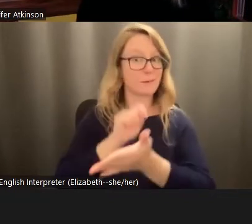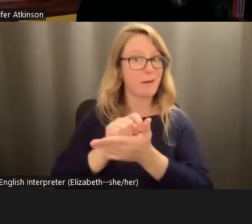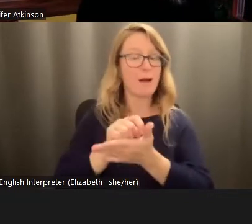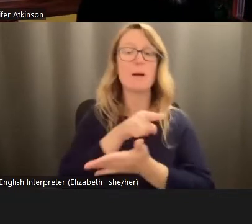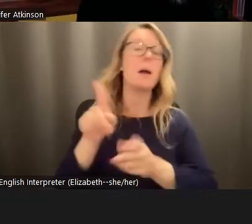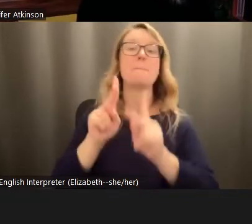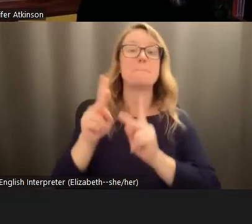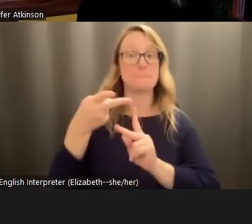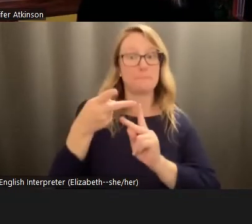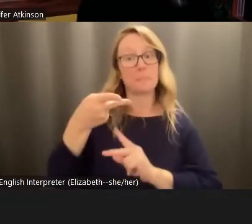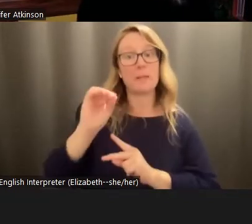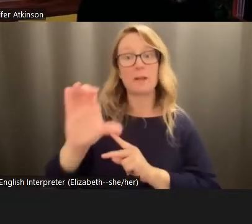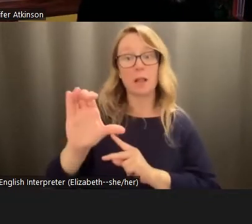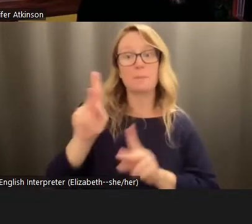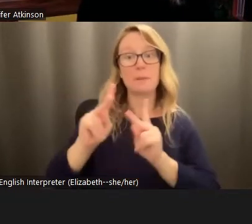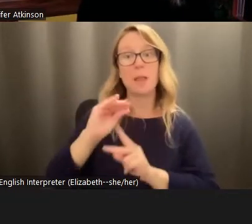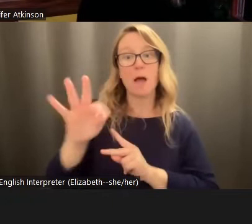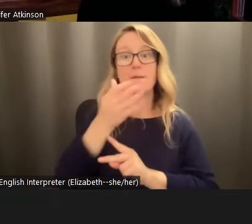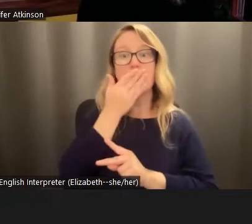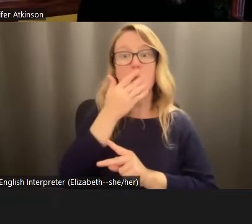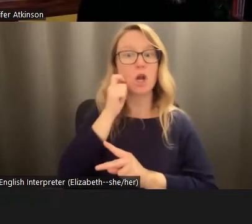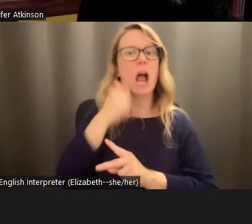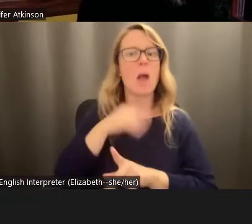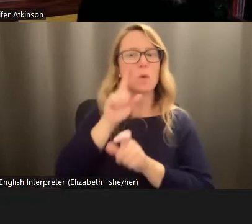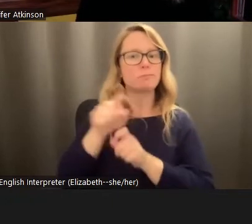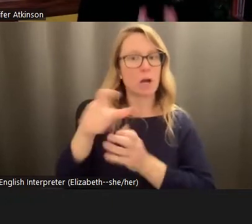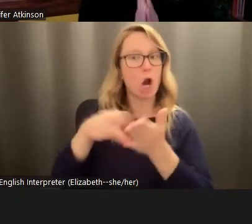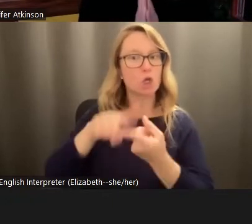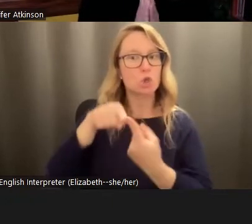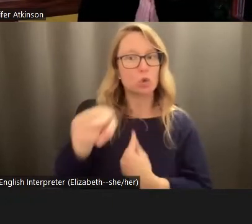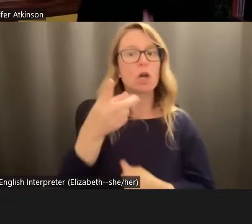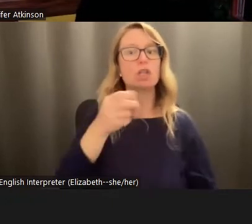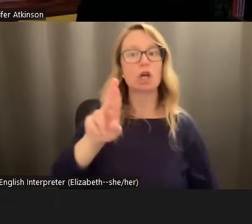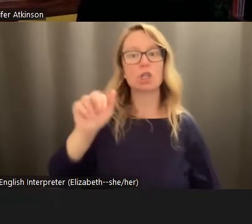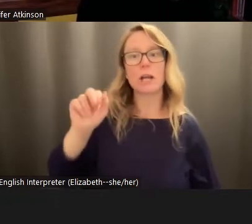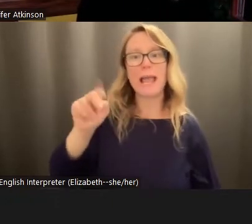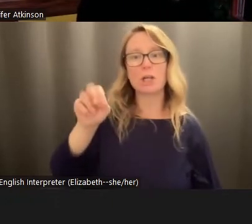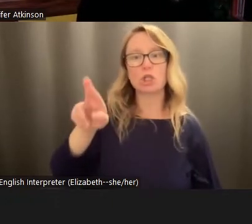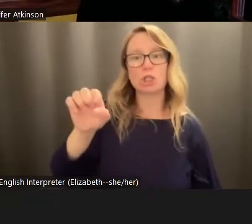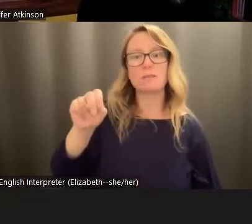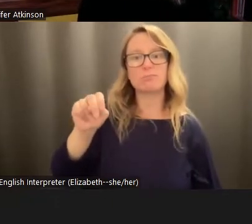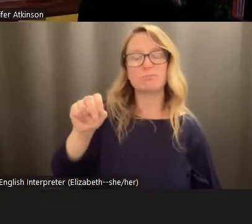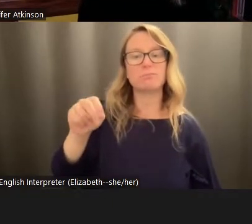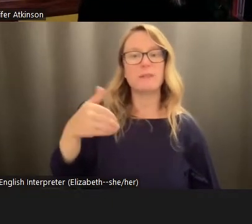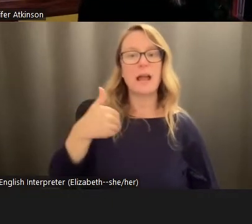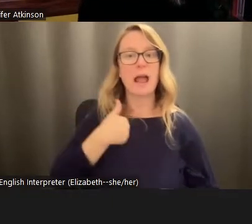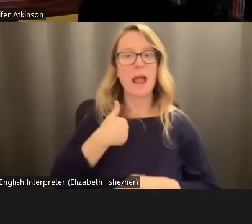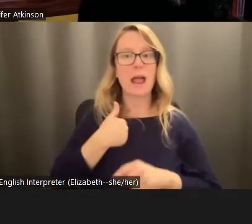color. I'm going to send that article to you, Dr. Anderson, because I have some kind of leak or something. And you can share